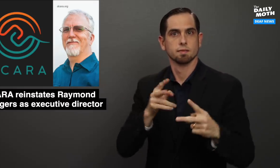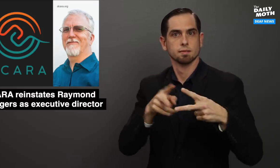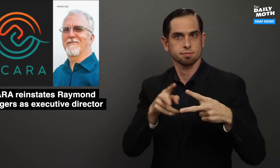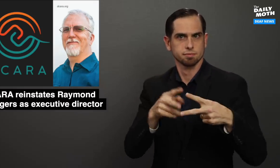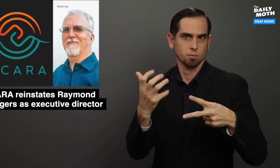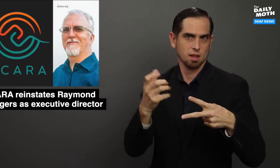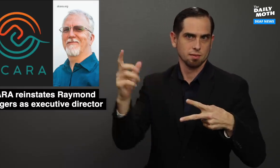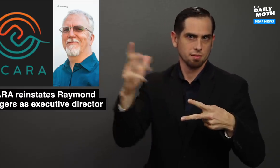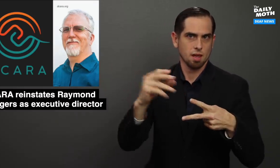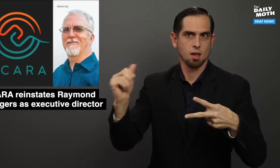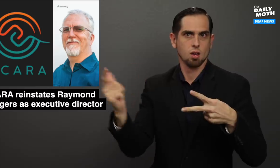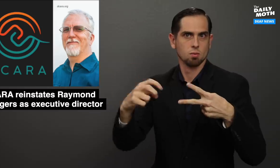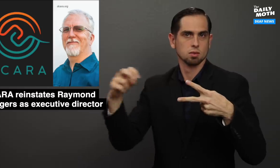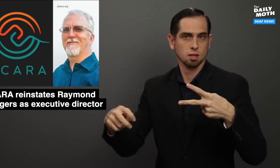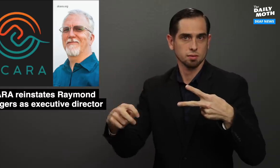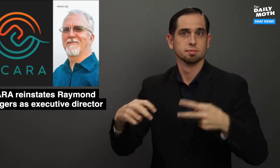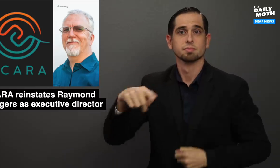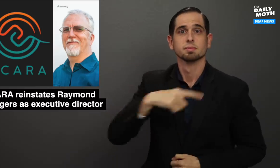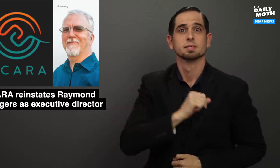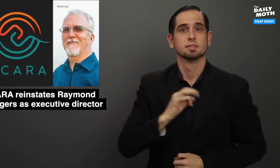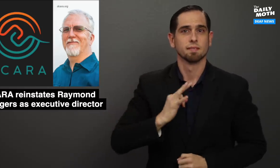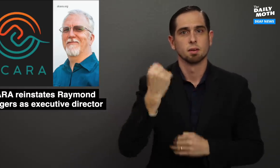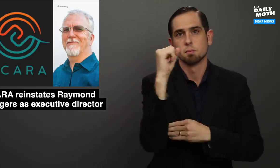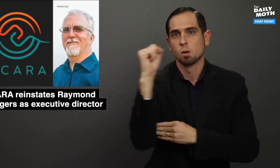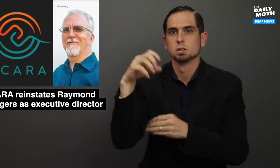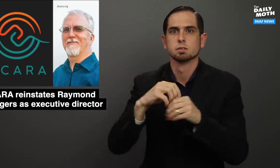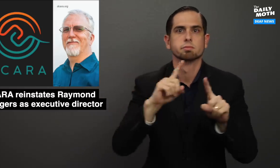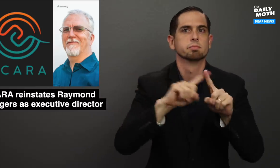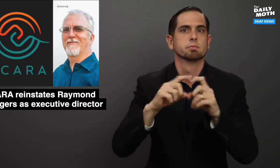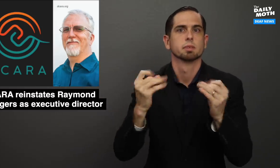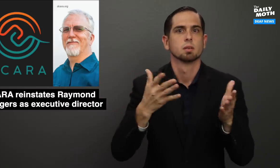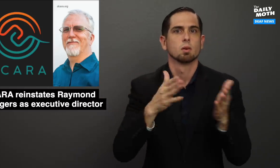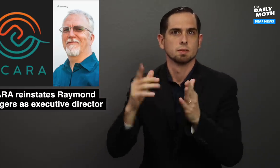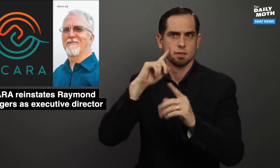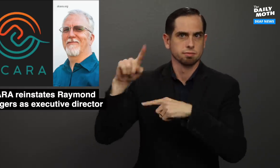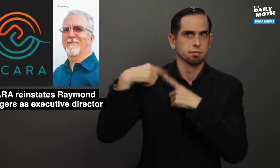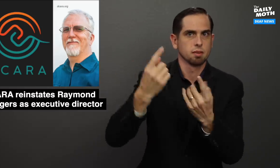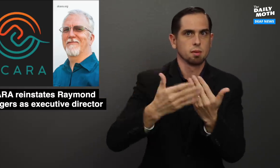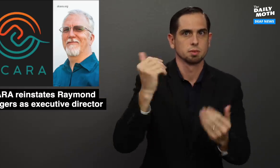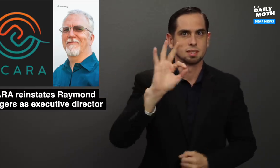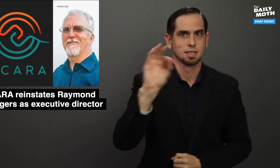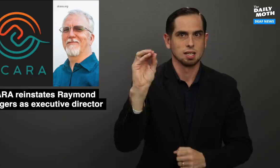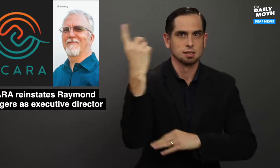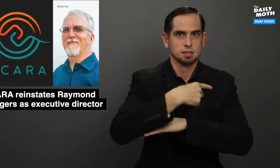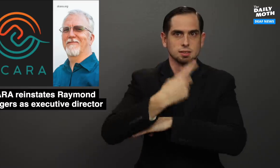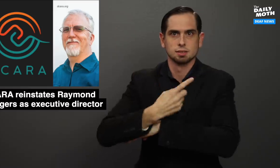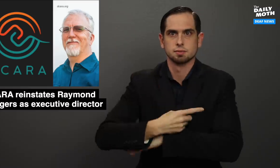for Rodgers to be back and for the board to resign. The staff has been protesting in multiple ways for almost 90 days.